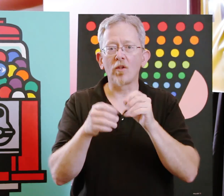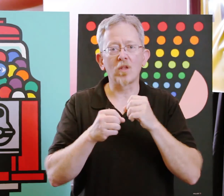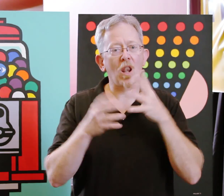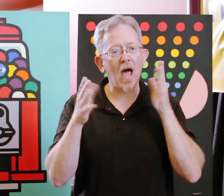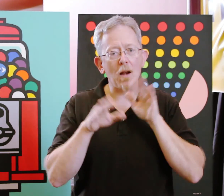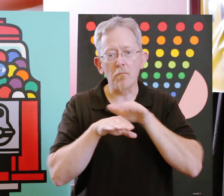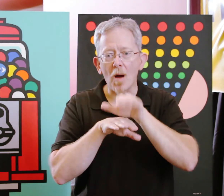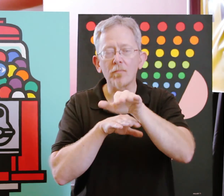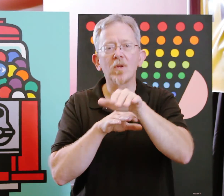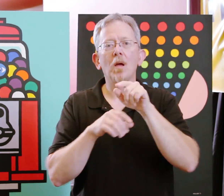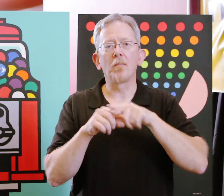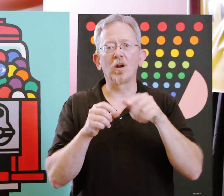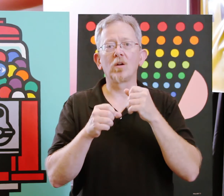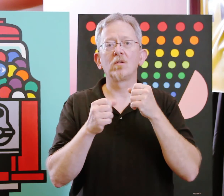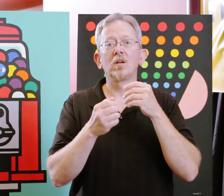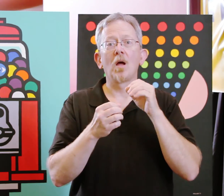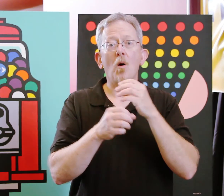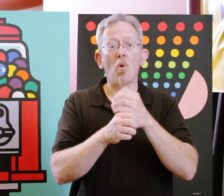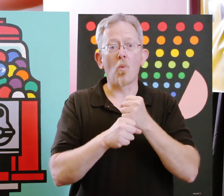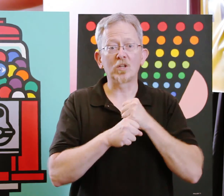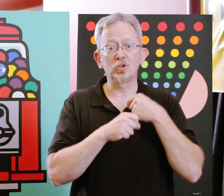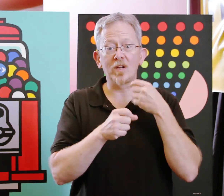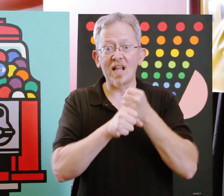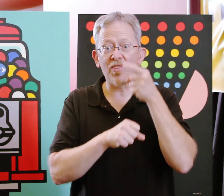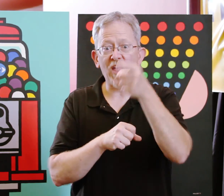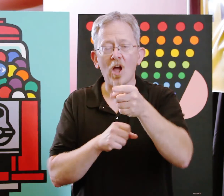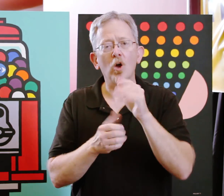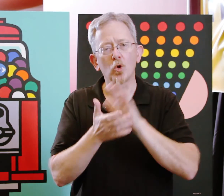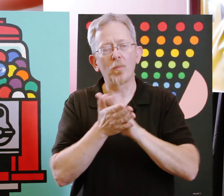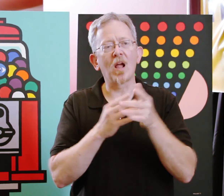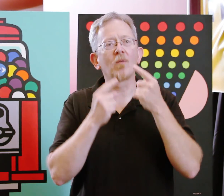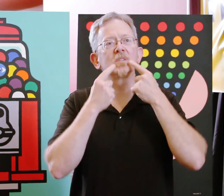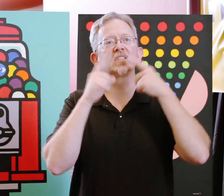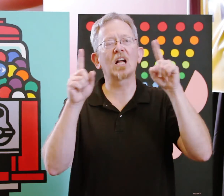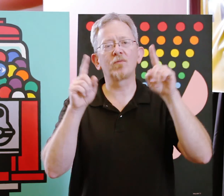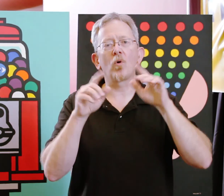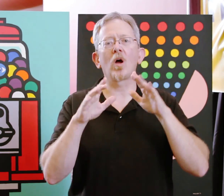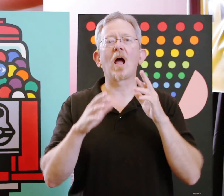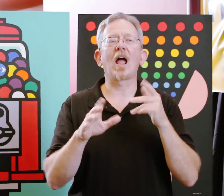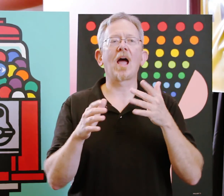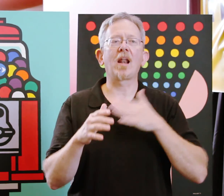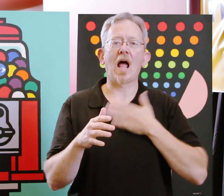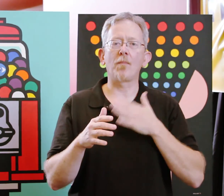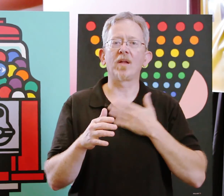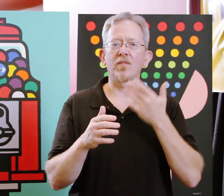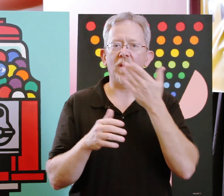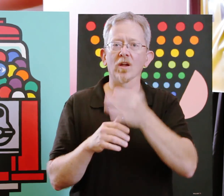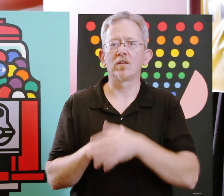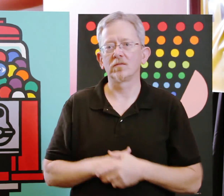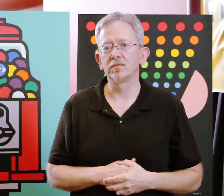there's a lot of bumps, but once you get there, you'll become successful and happy there.